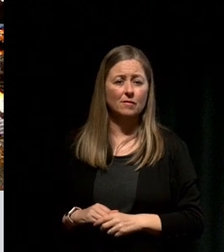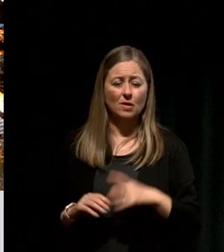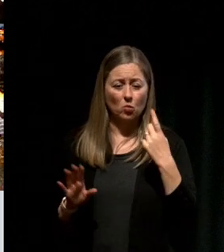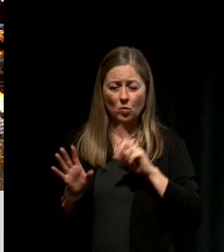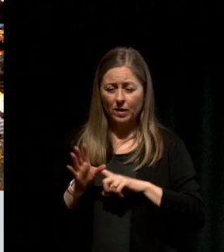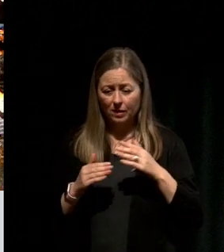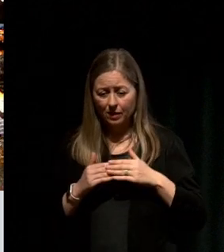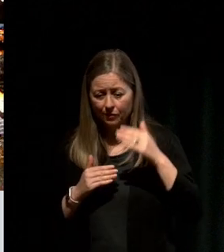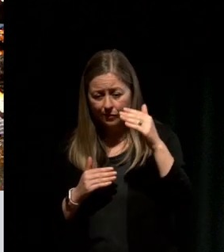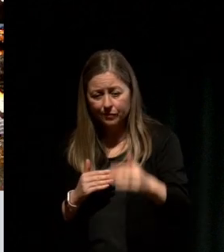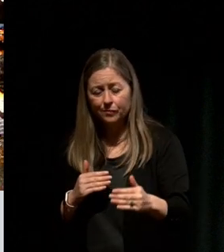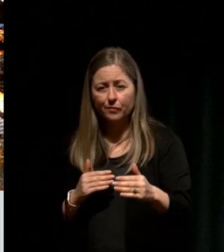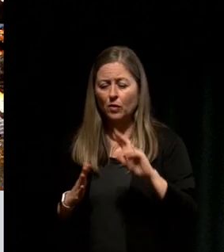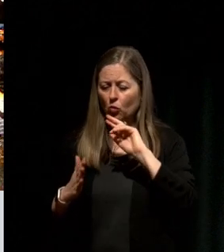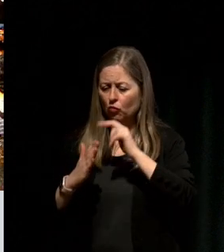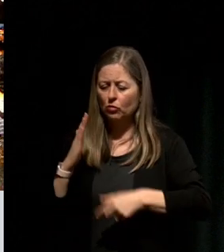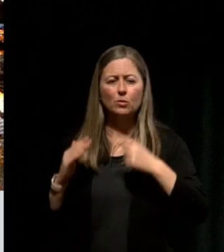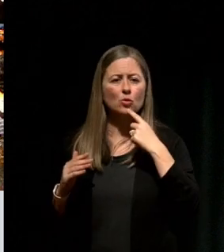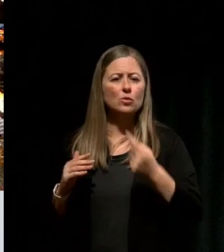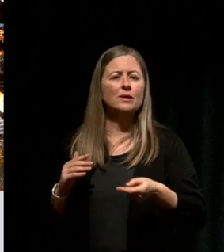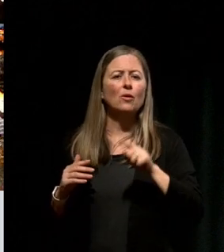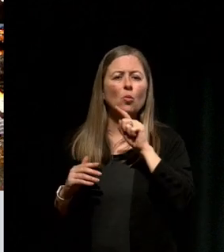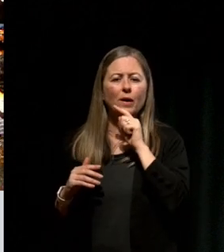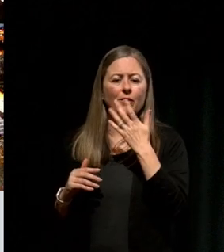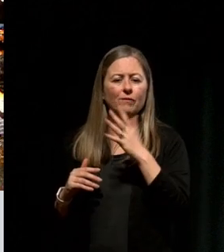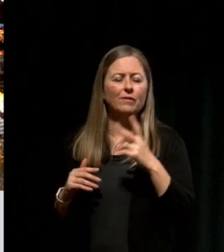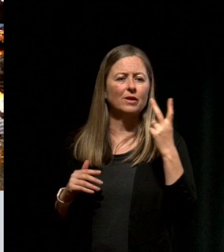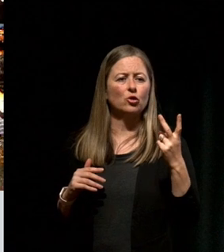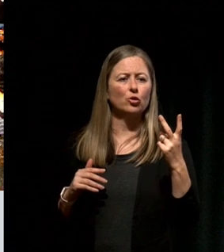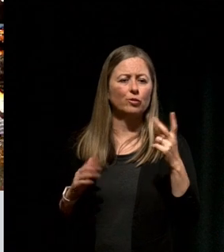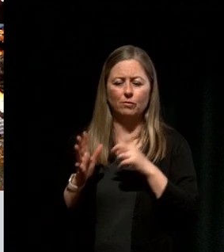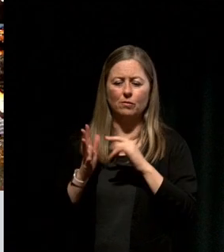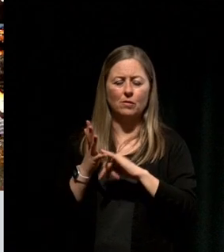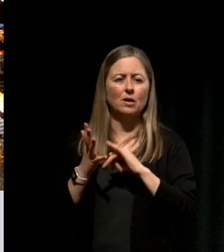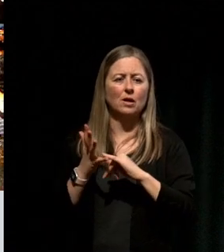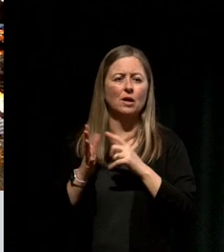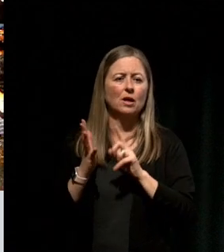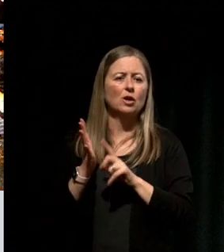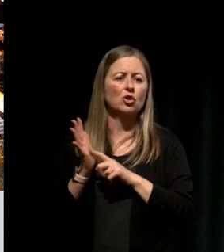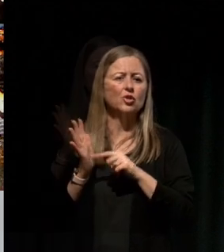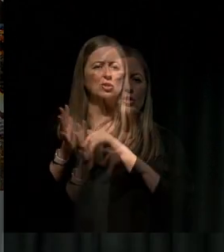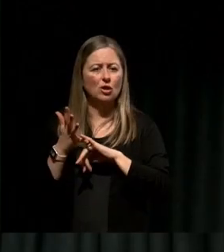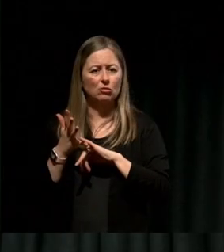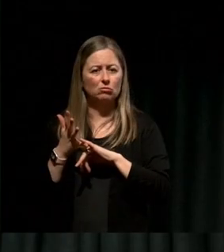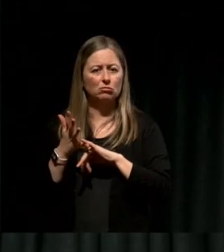to an Indian government report there were 152 reported assaults on Indian students in Australia.